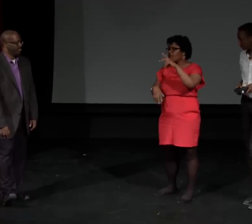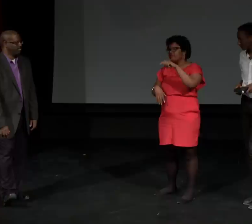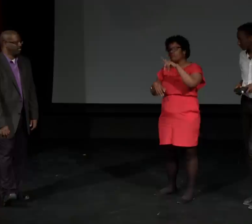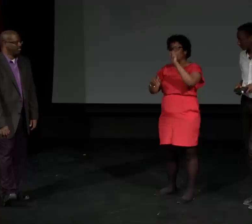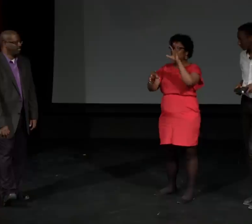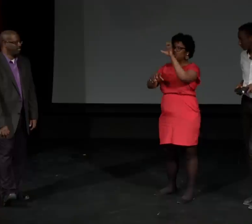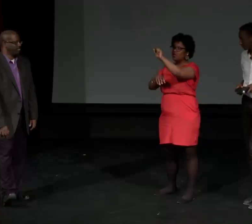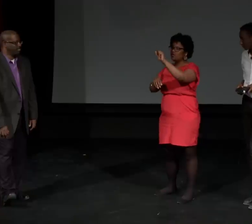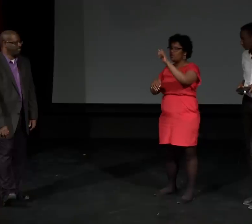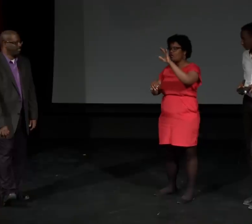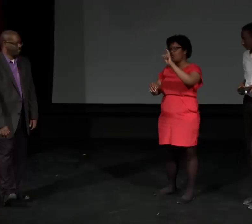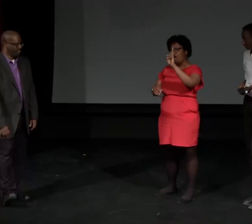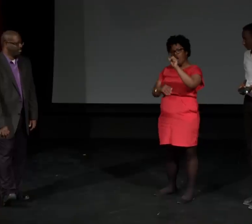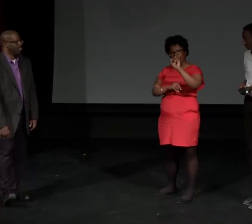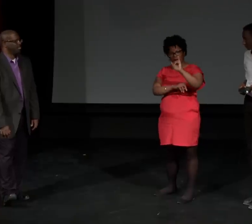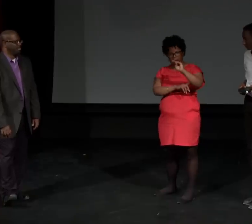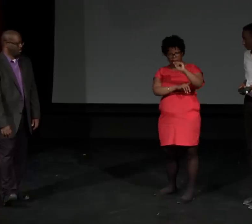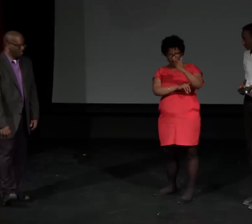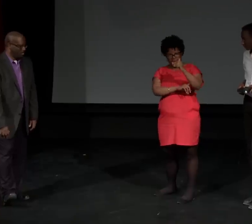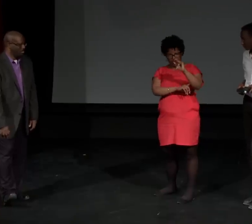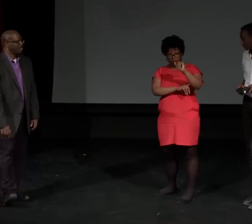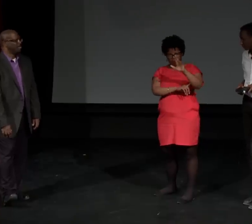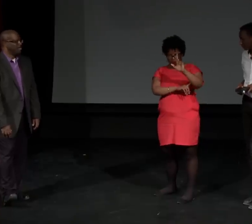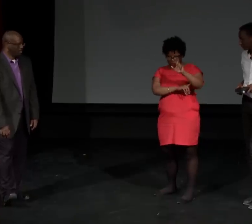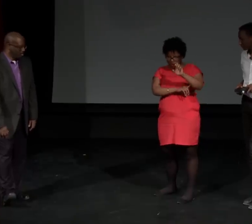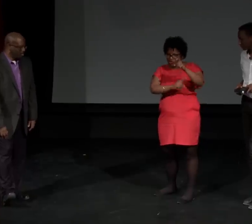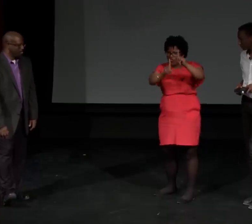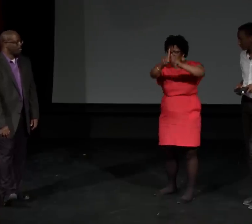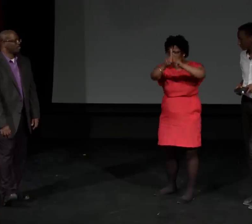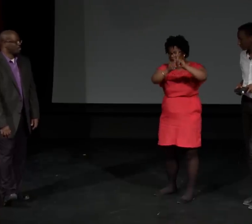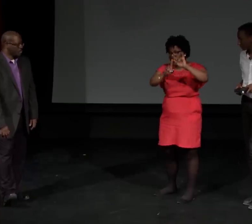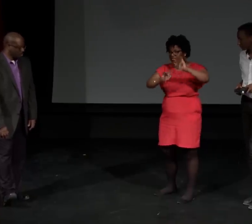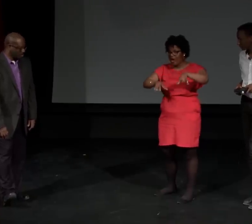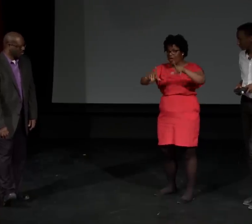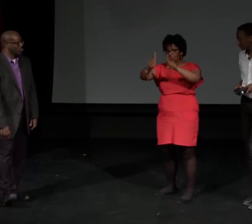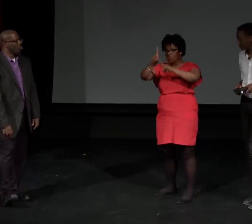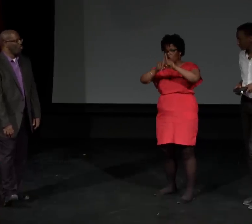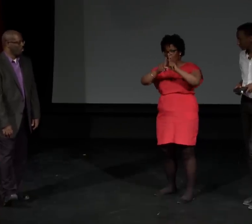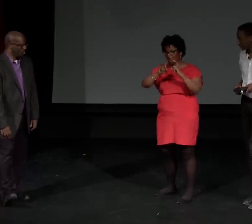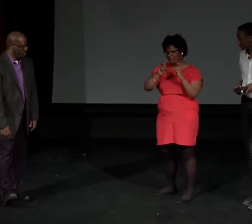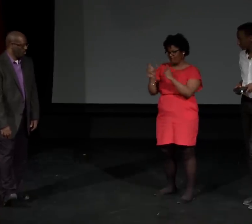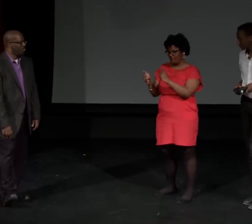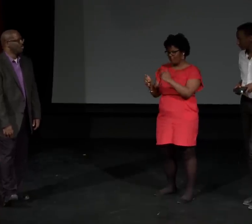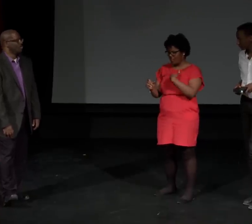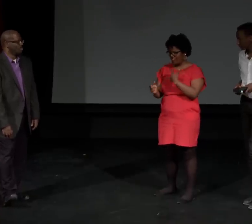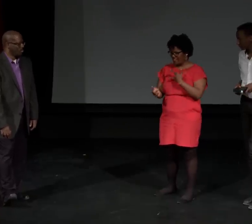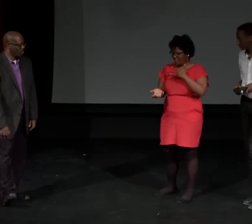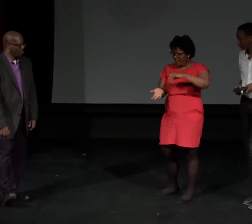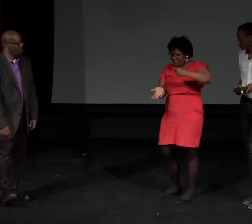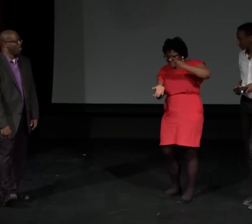It was one of her last productions. To reach for the stars.